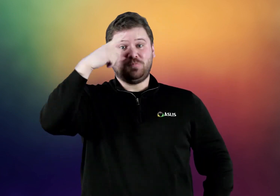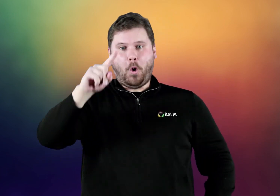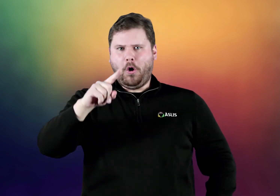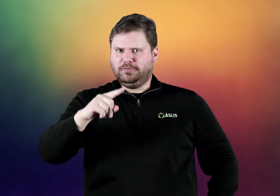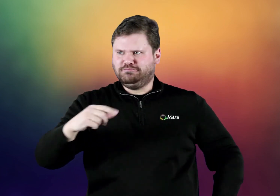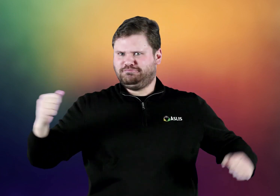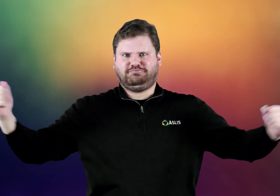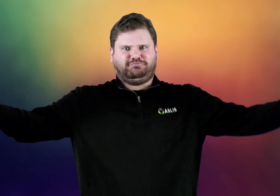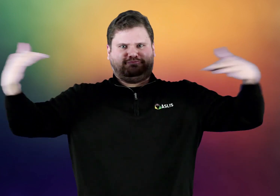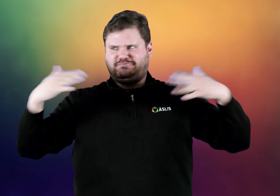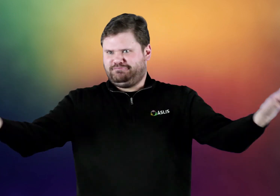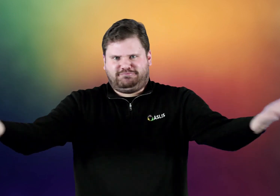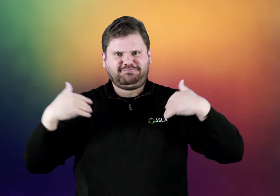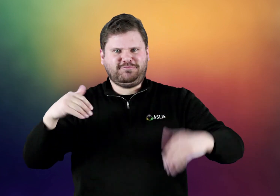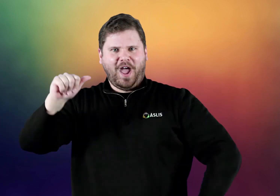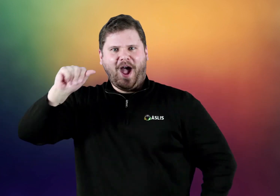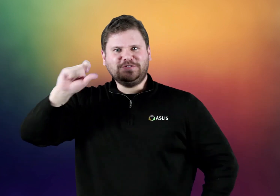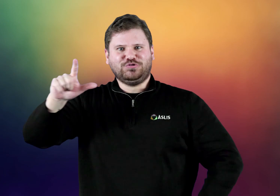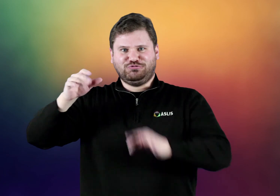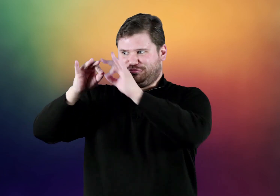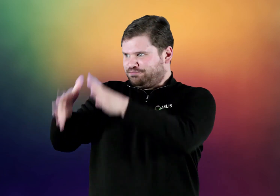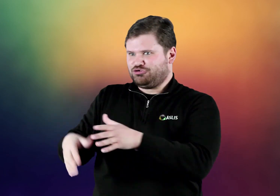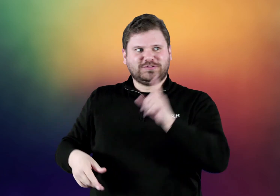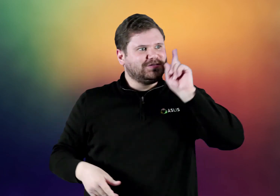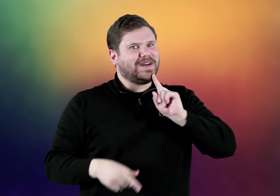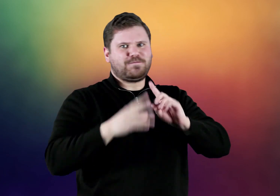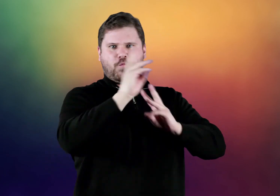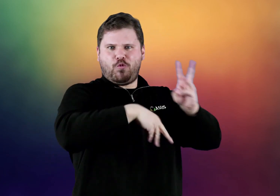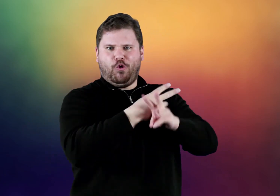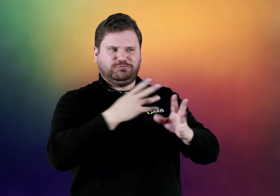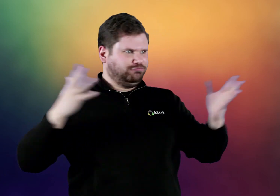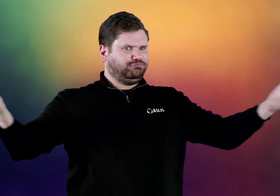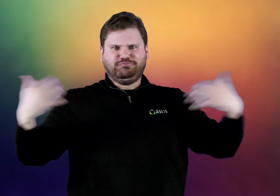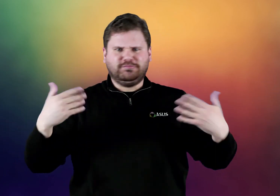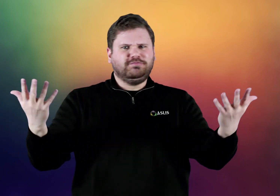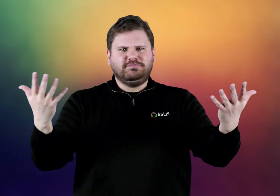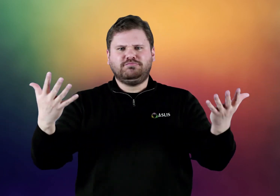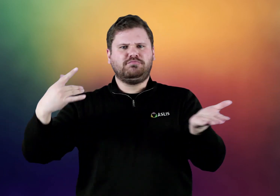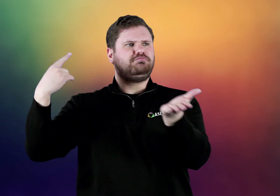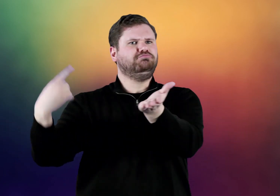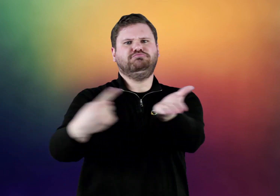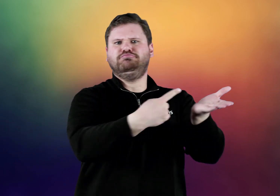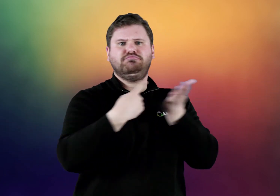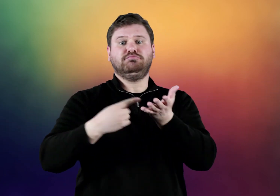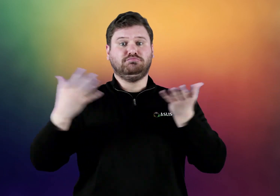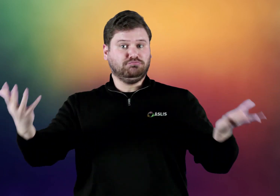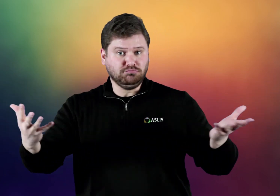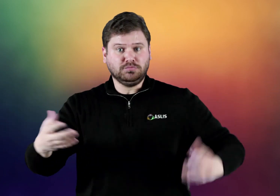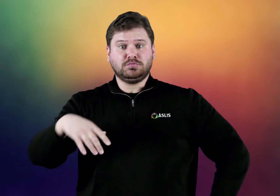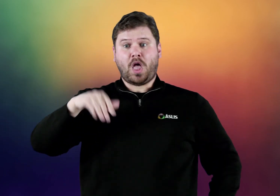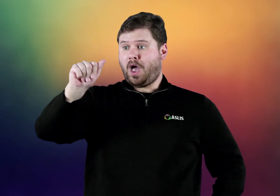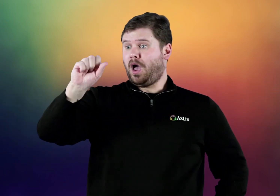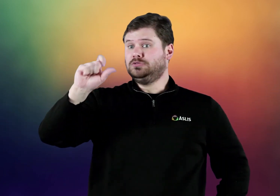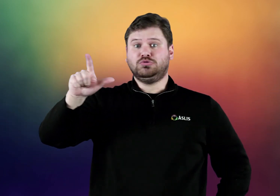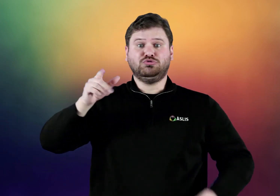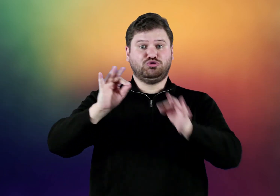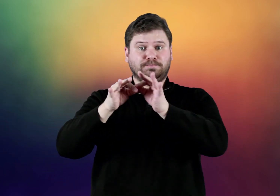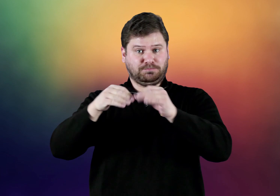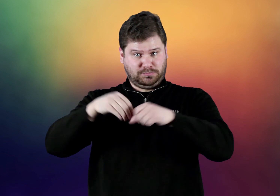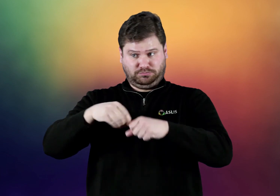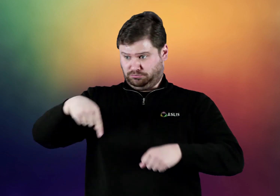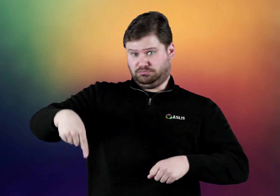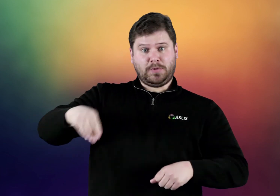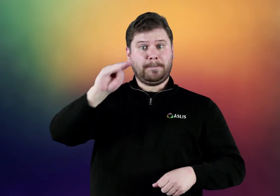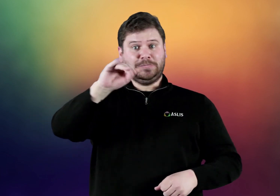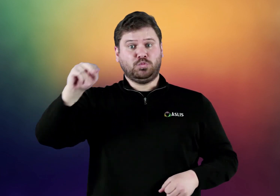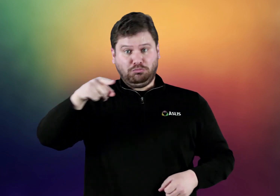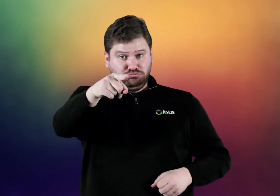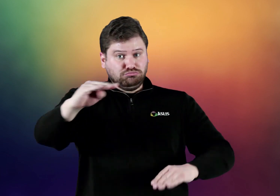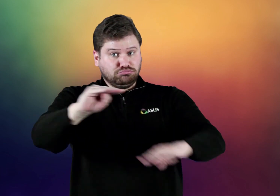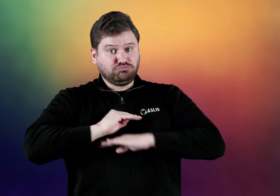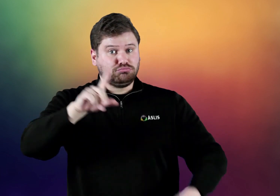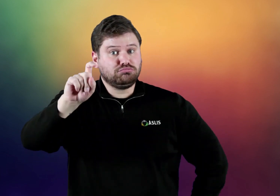The forum is for the Deaf people and ASL interpreters to discuss a topic - "Are you satisfied with ASL interpreters in Minnesota?"